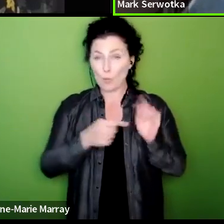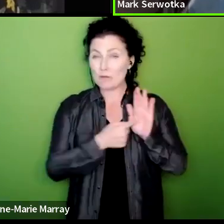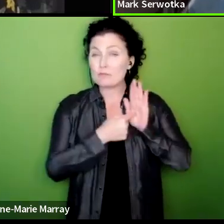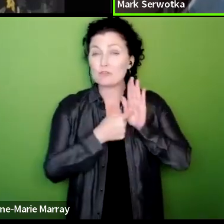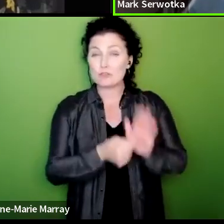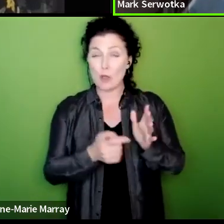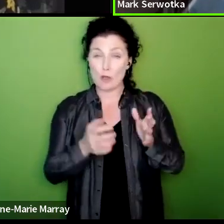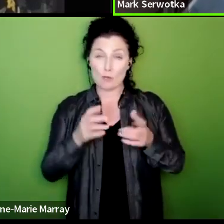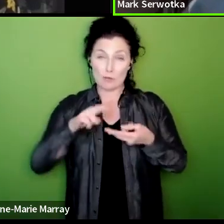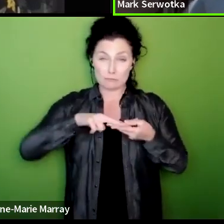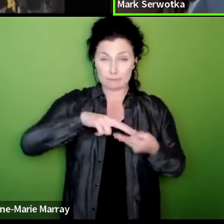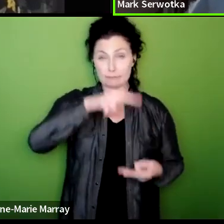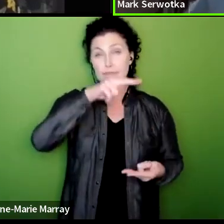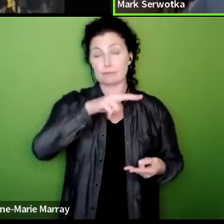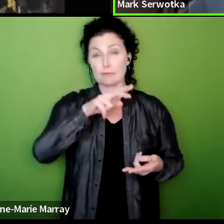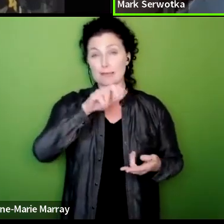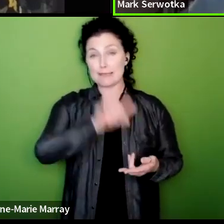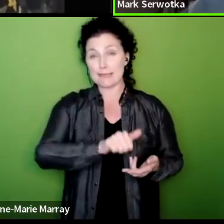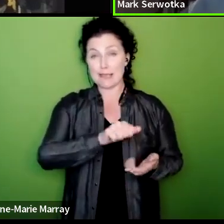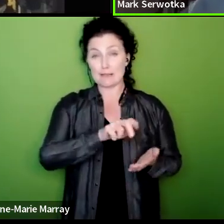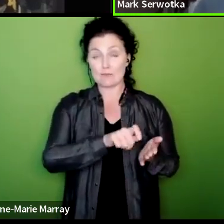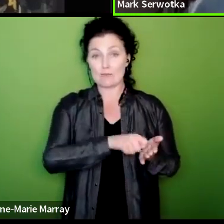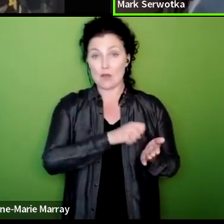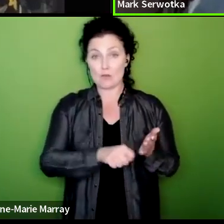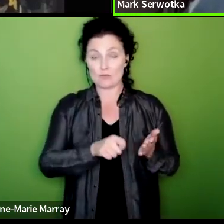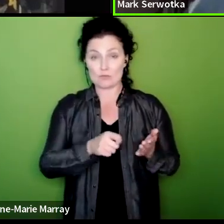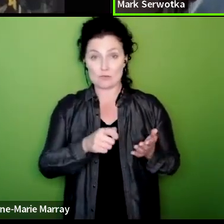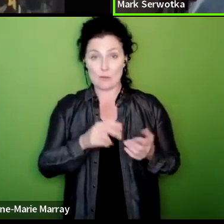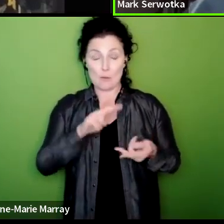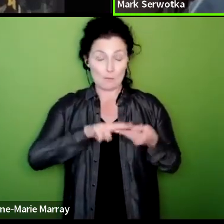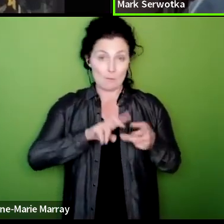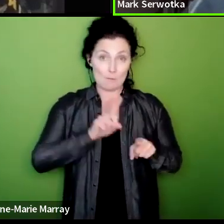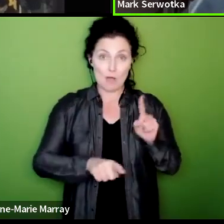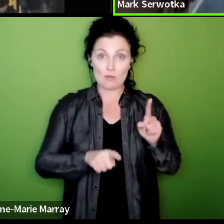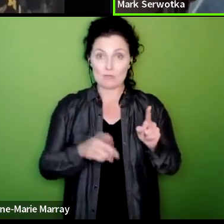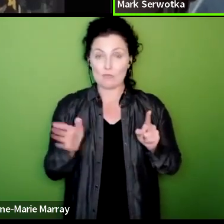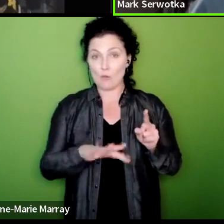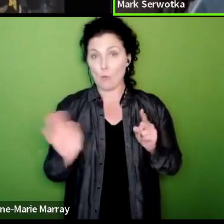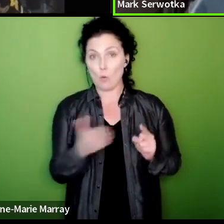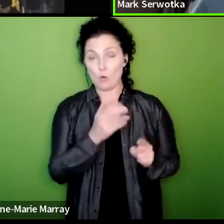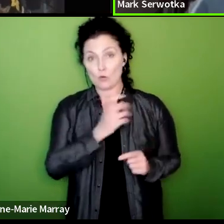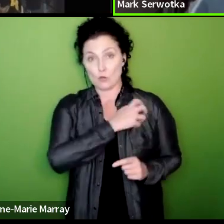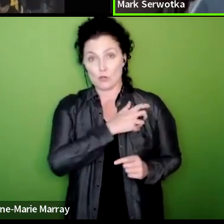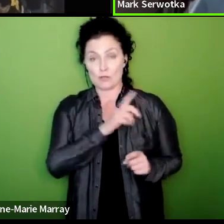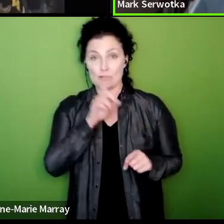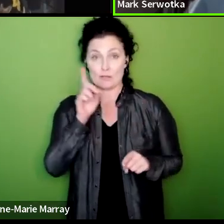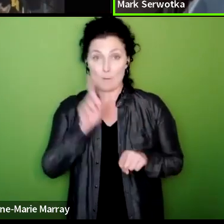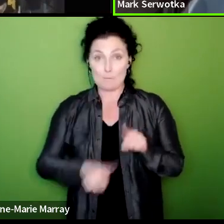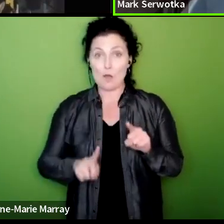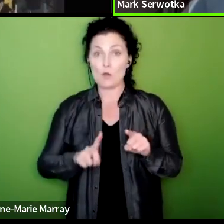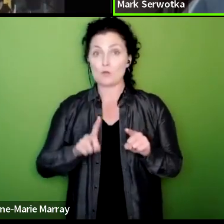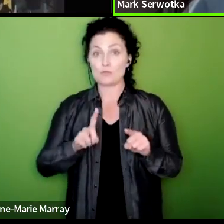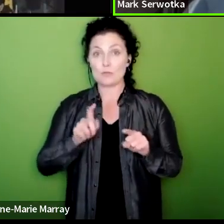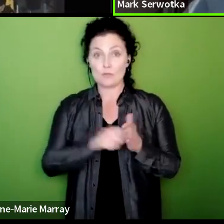any union and an incredible turnout across the majority of areas we balloted so we've shown